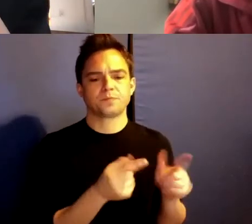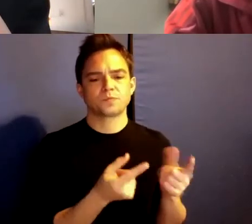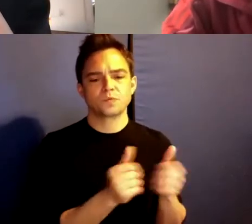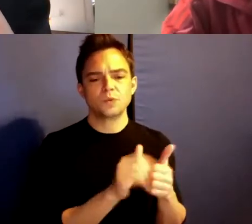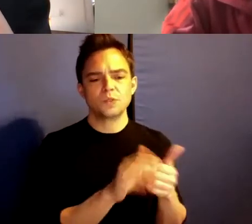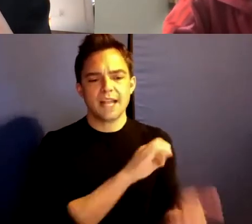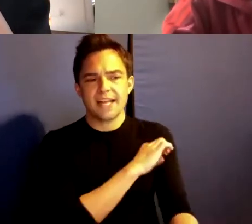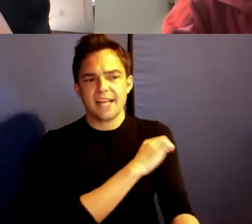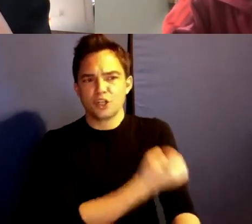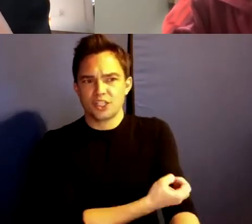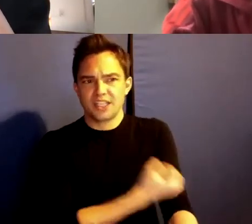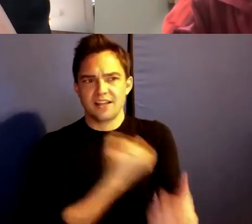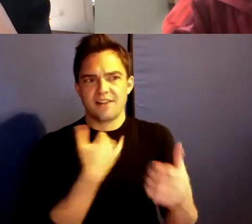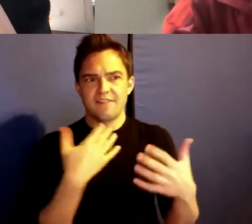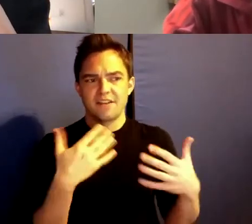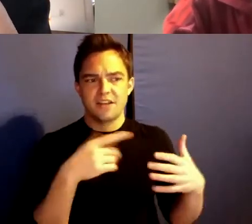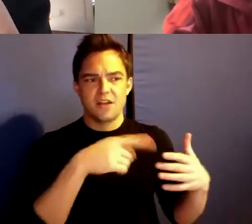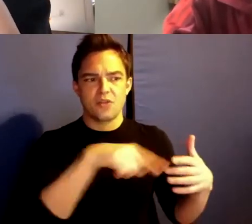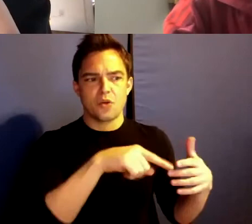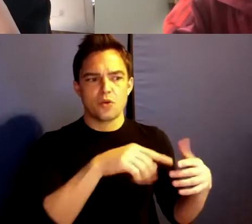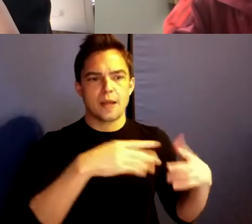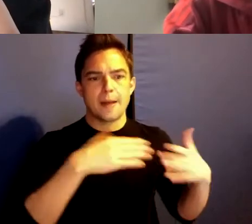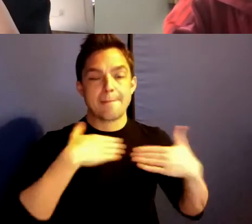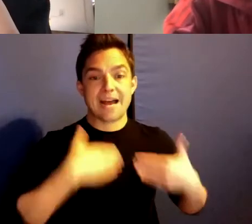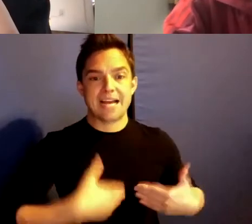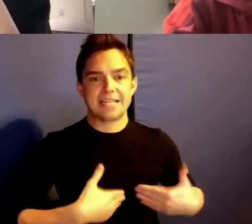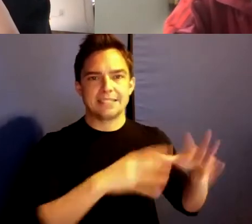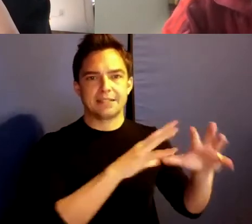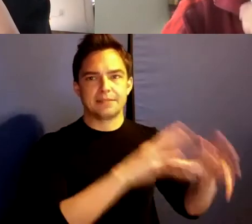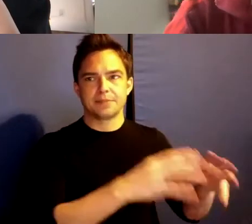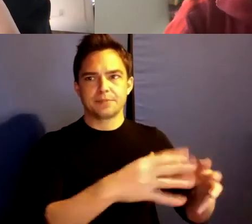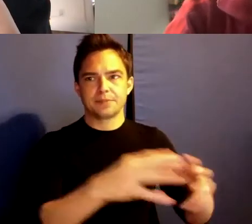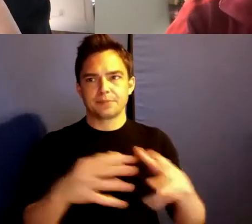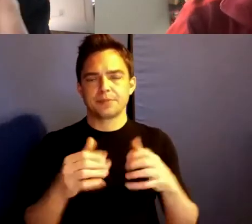of those body? Where do we go?